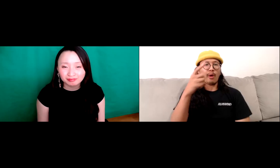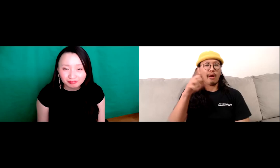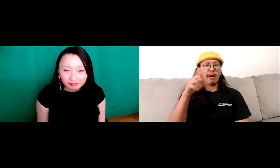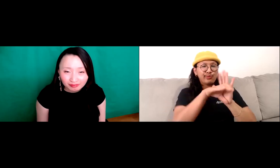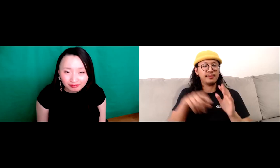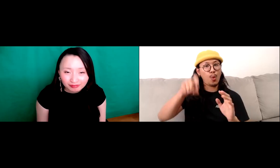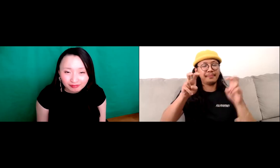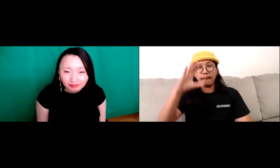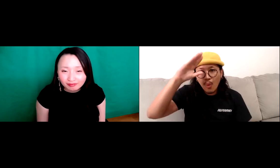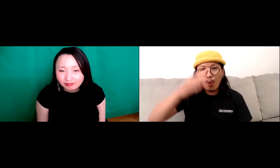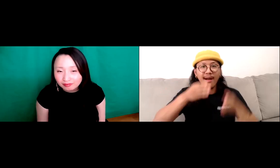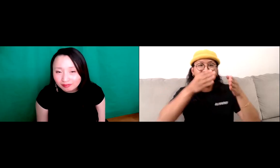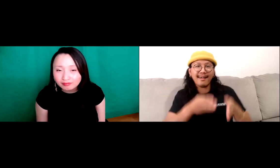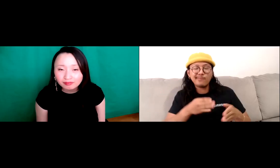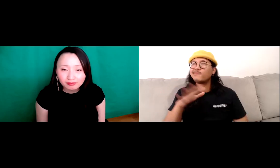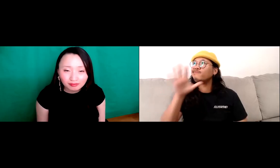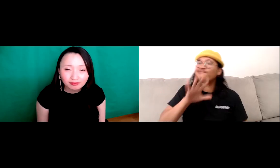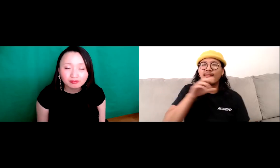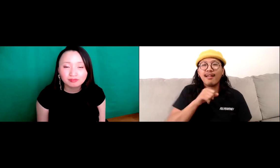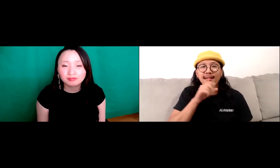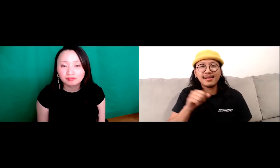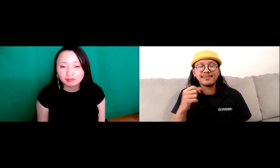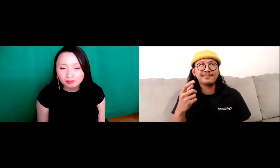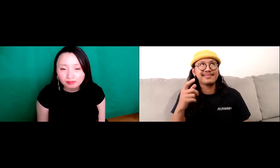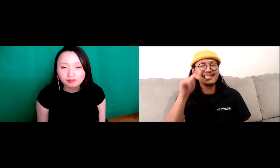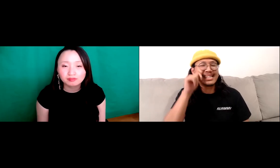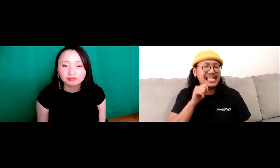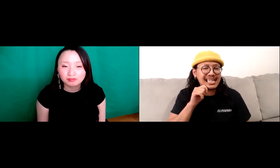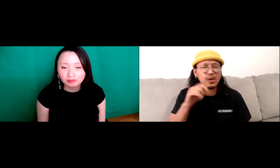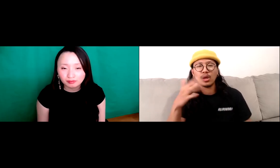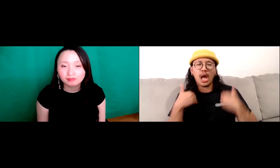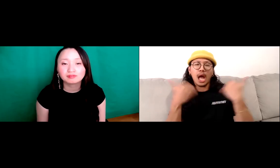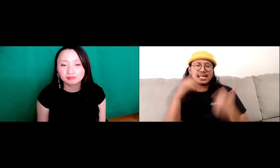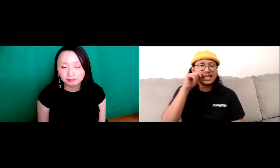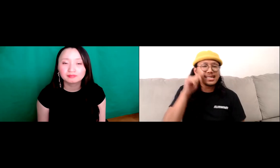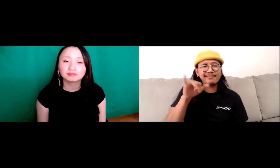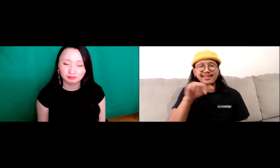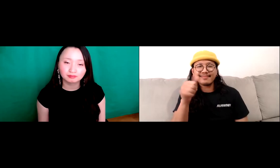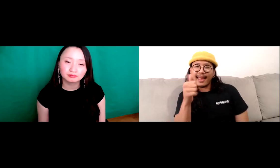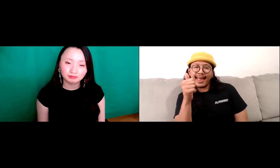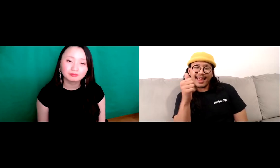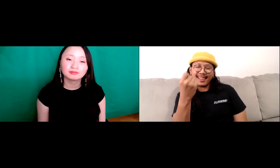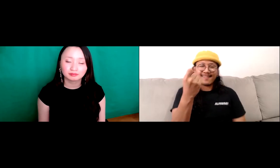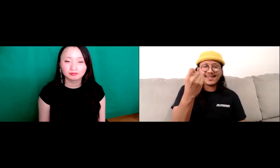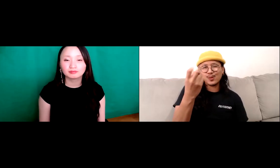a book. And there was a teenager, a young teenager